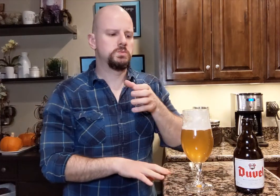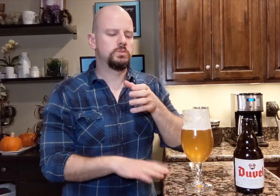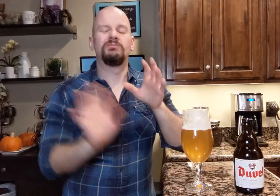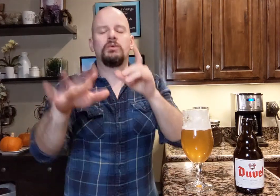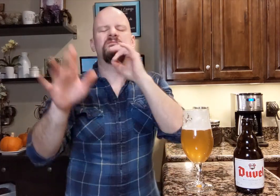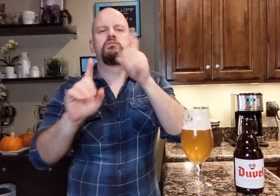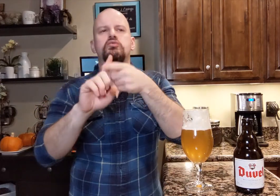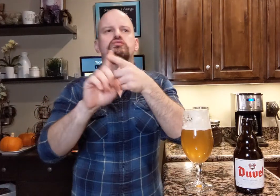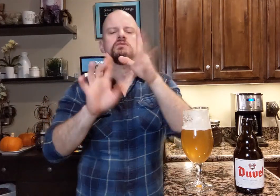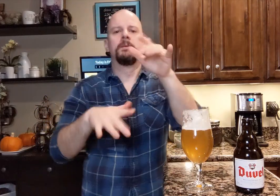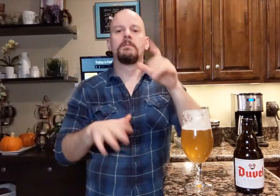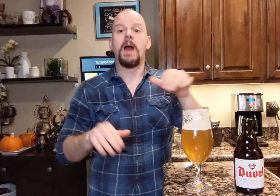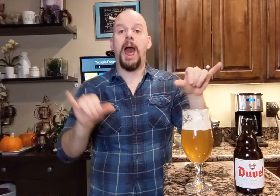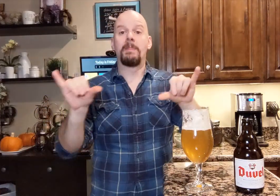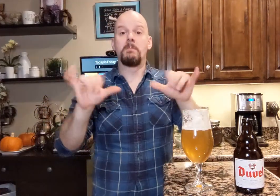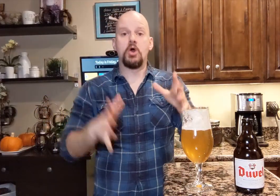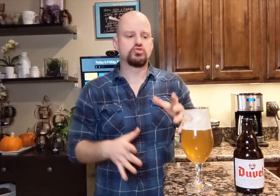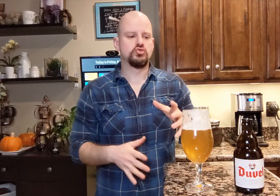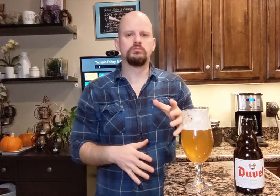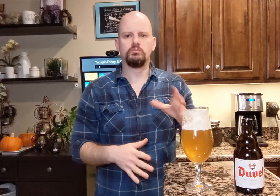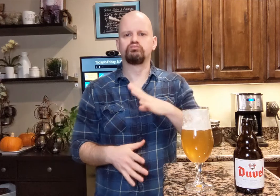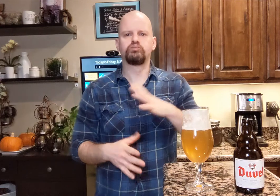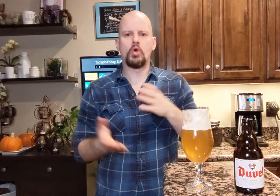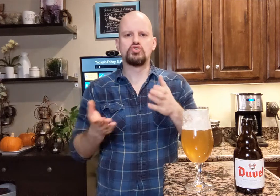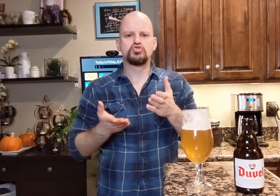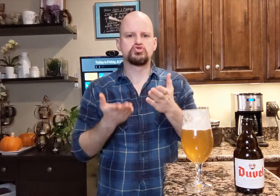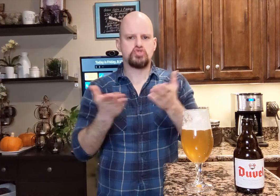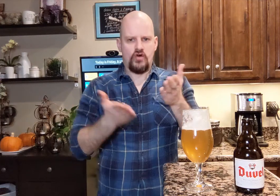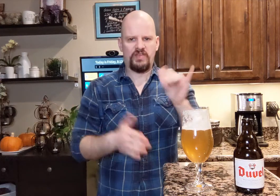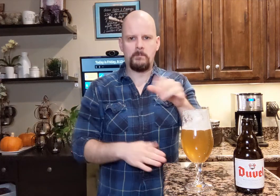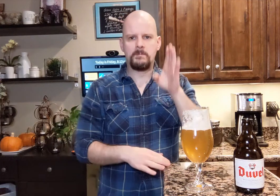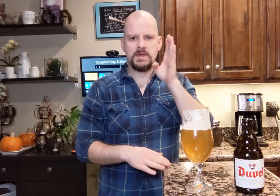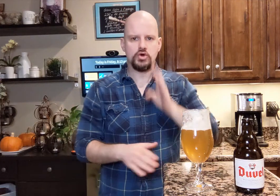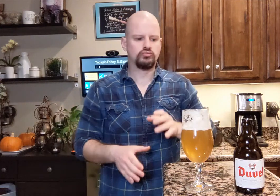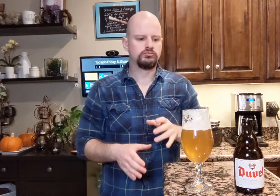Let's back this up, a bartender served this drink.